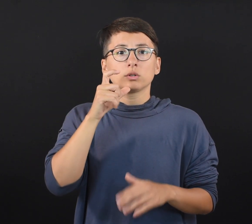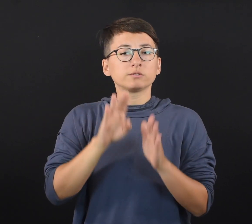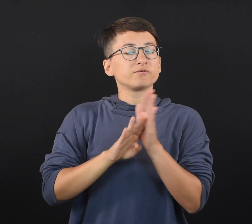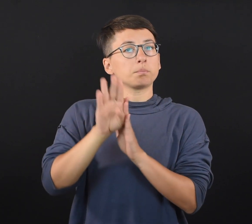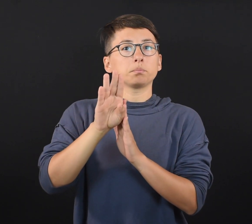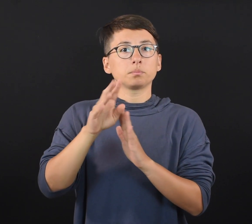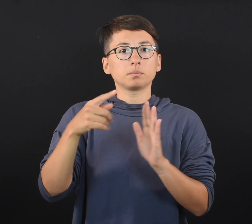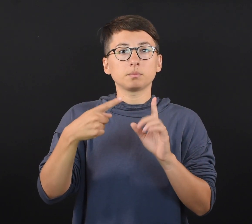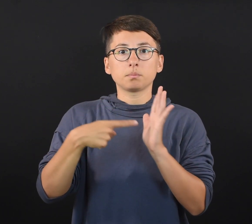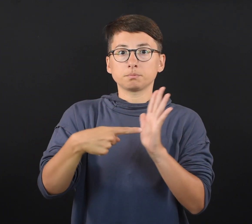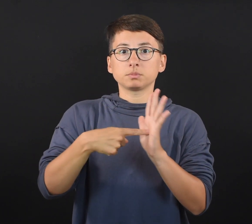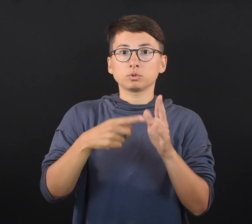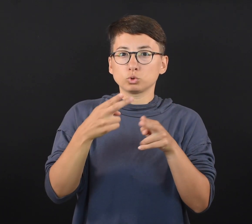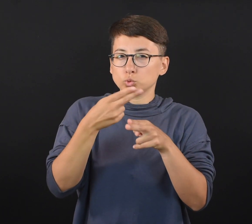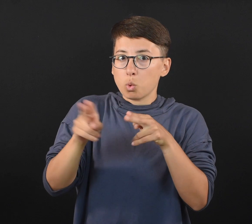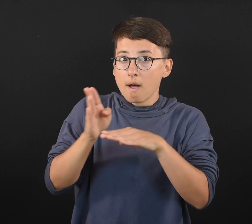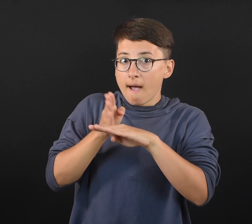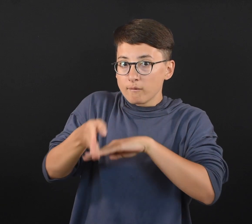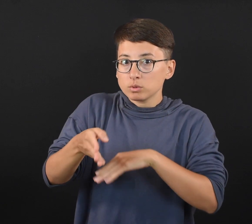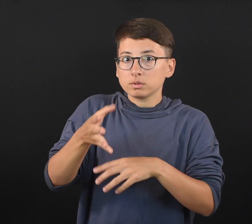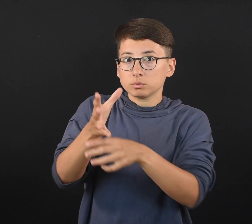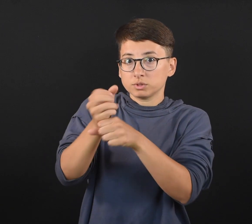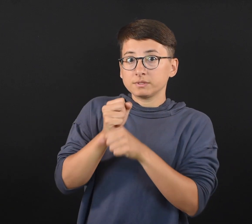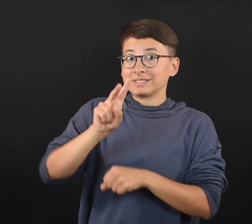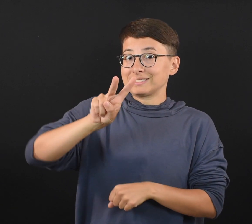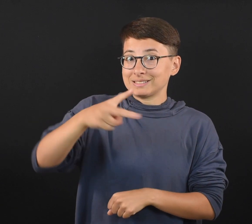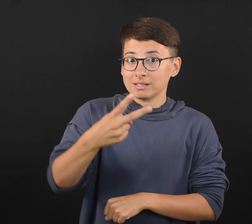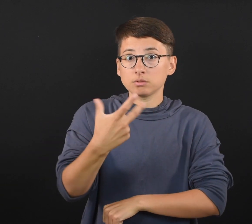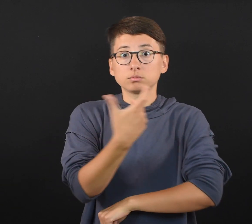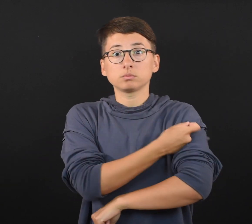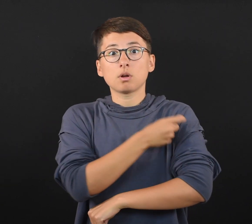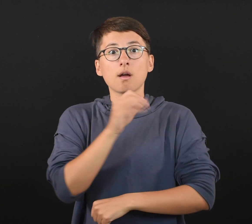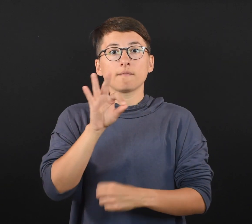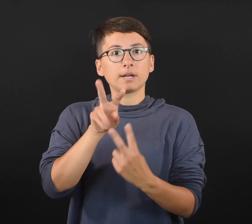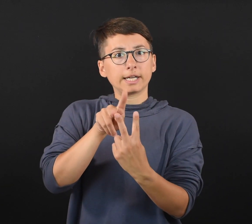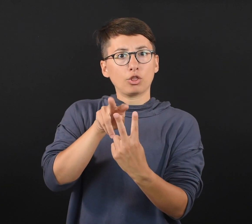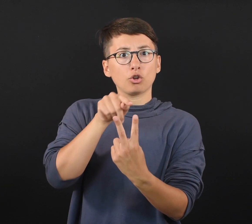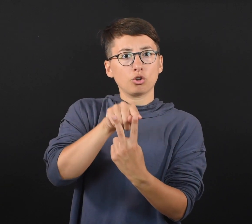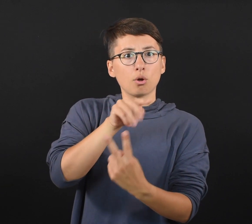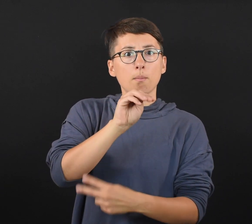symptoms shortly after receiving the second dose of the Moderna or Pfizer messenger